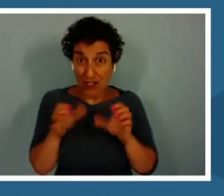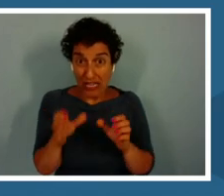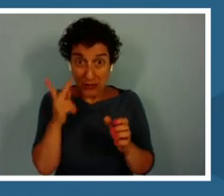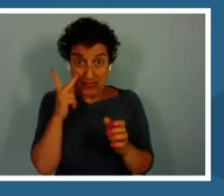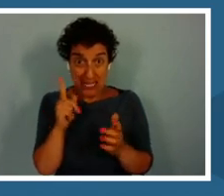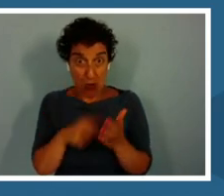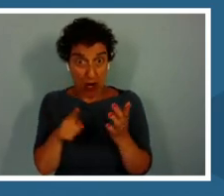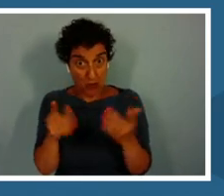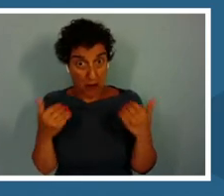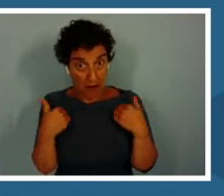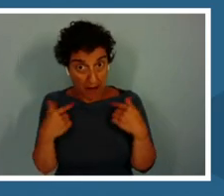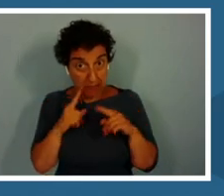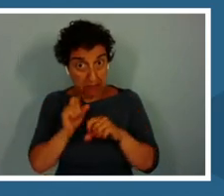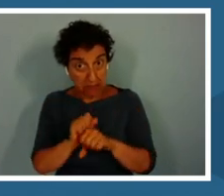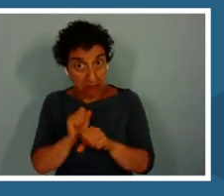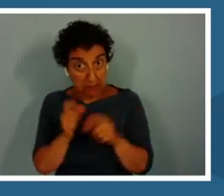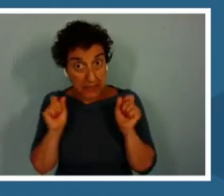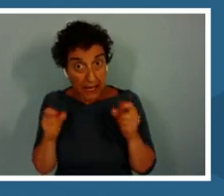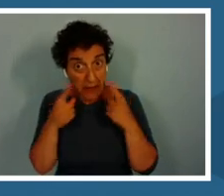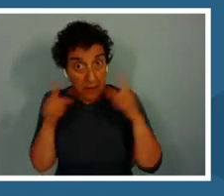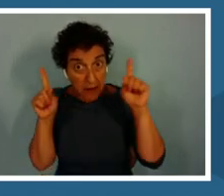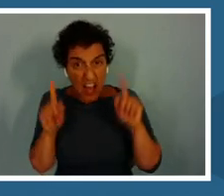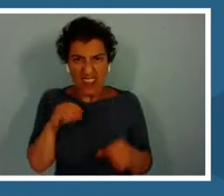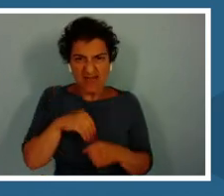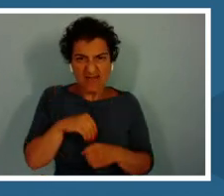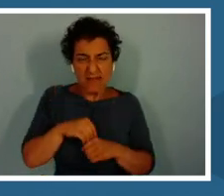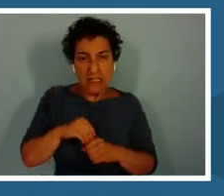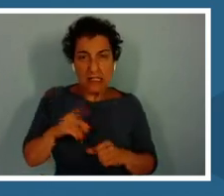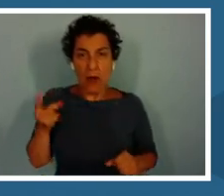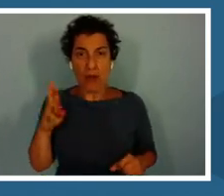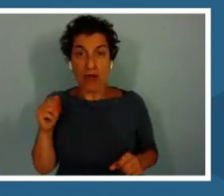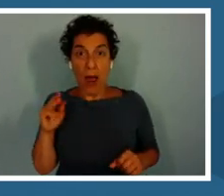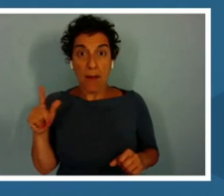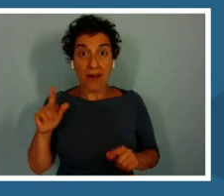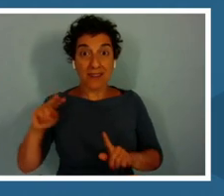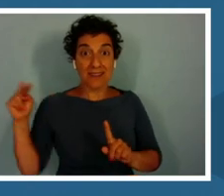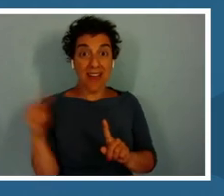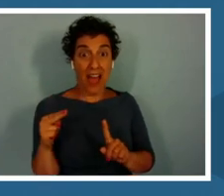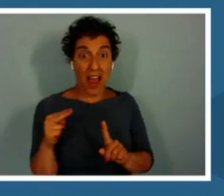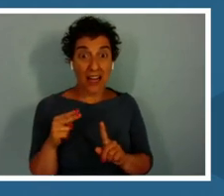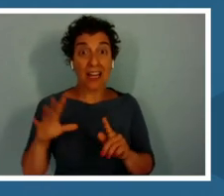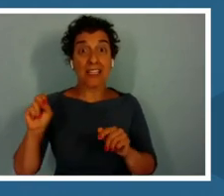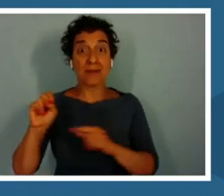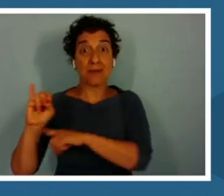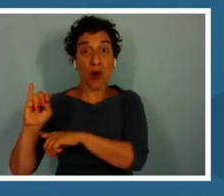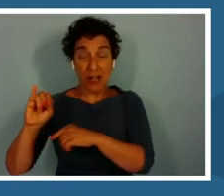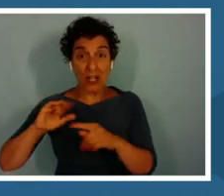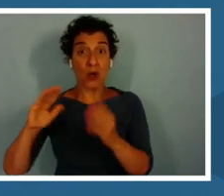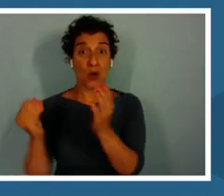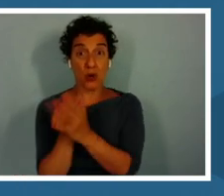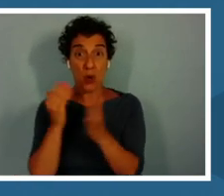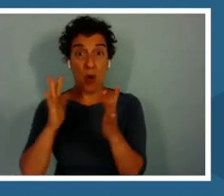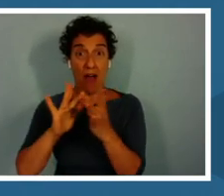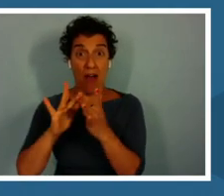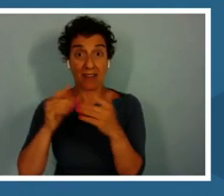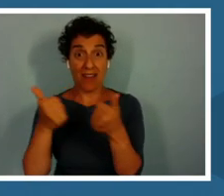Get in touch with your primal side with the Smithsonian's new online game, editor versus prey.